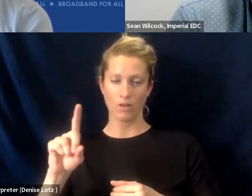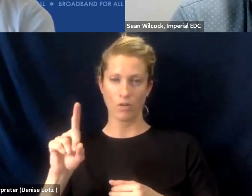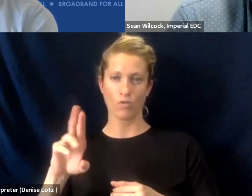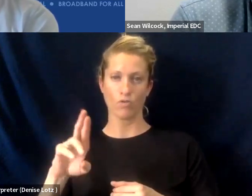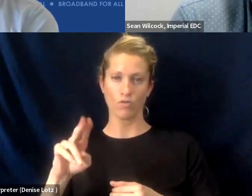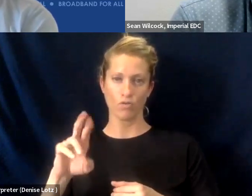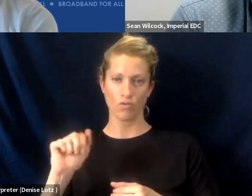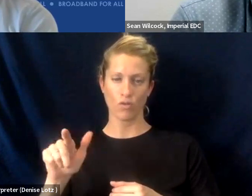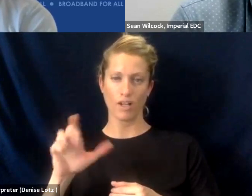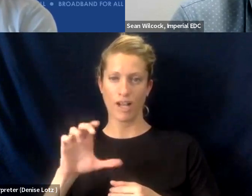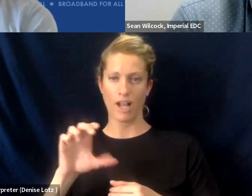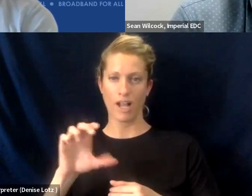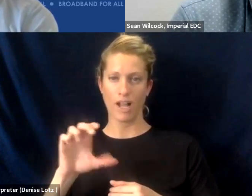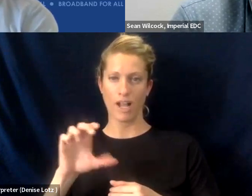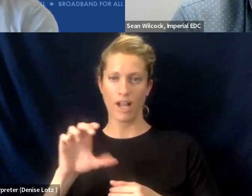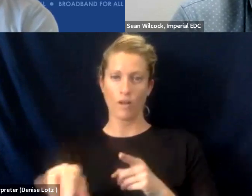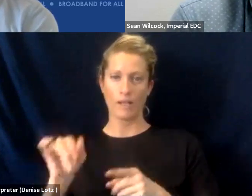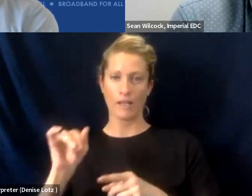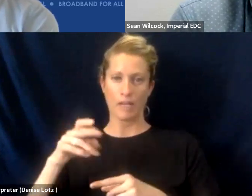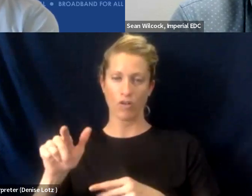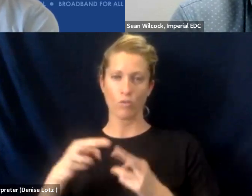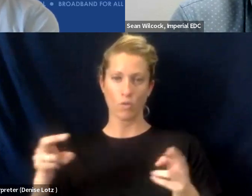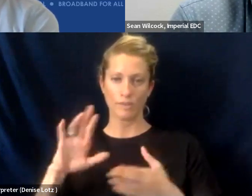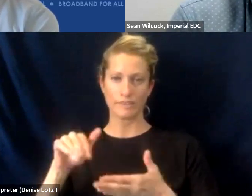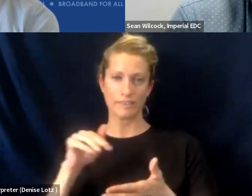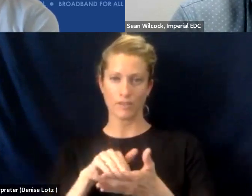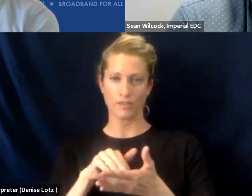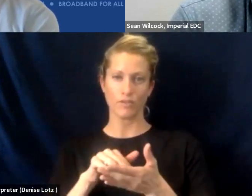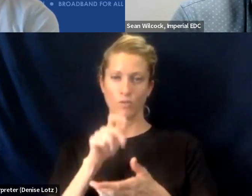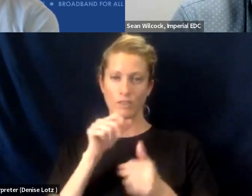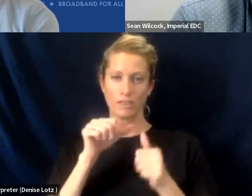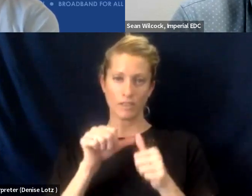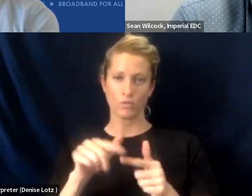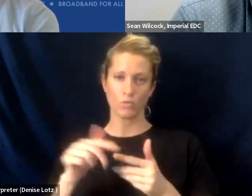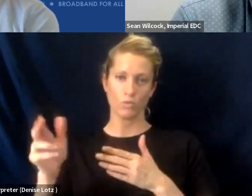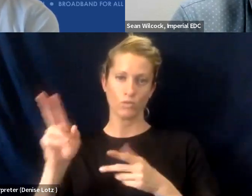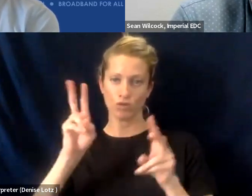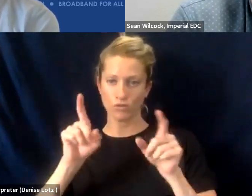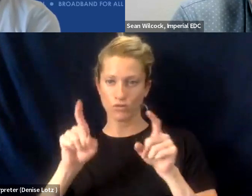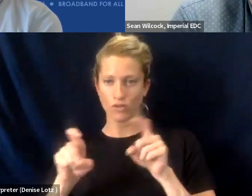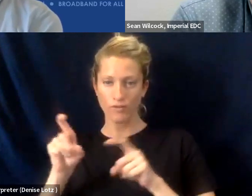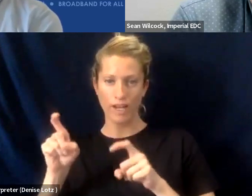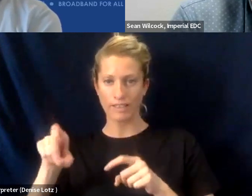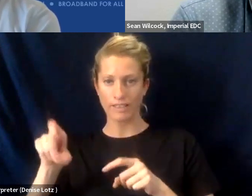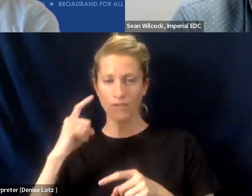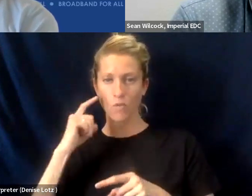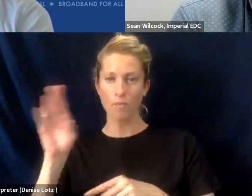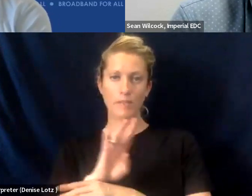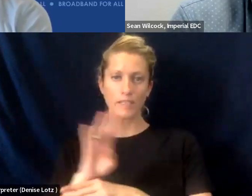Valley Business Resource Center, who continues to survey needs for the business community and workforce needs.